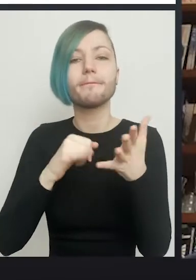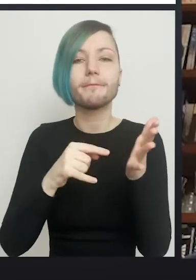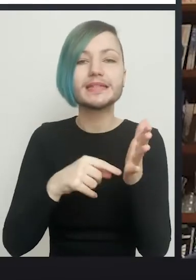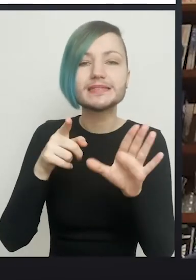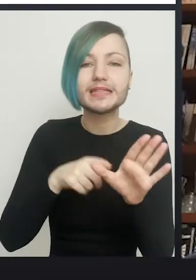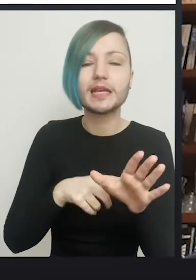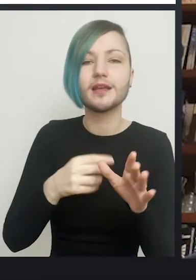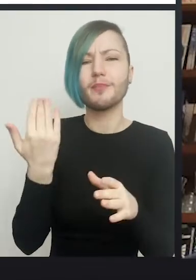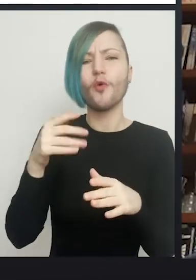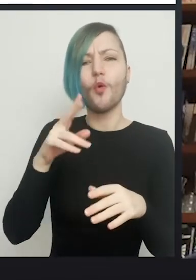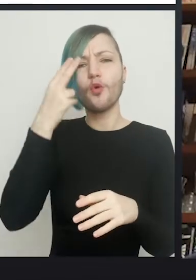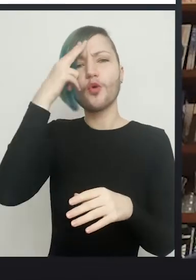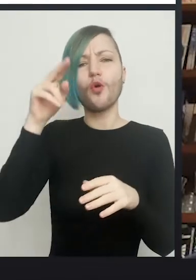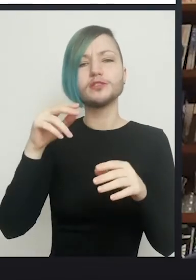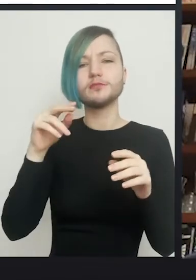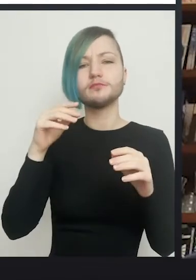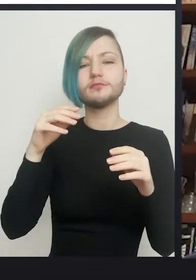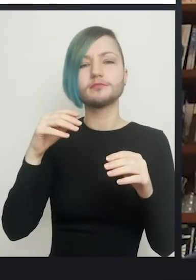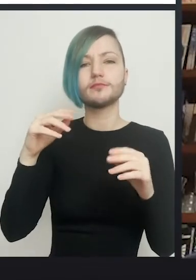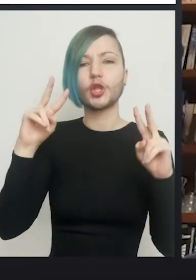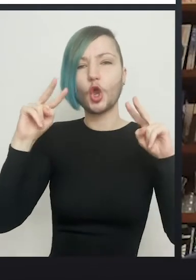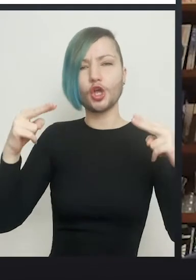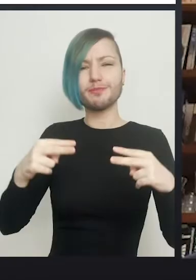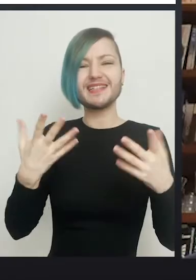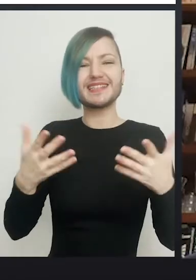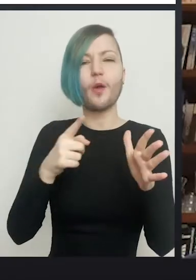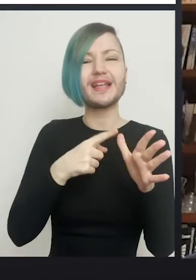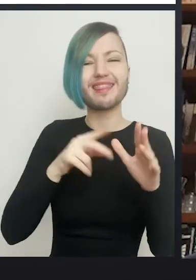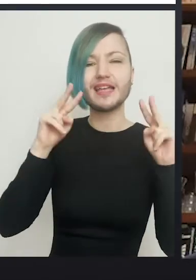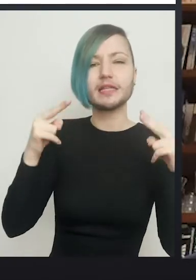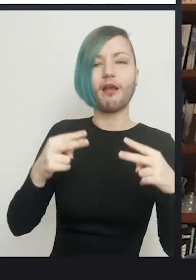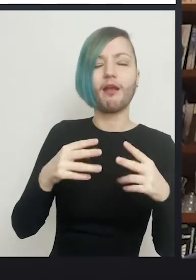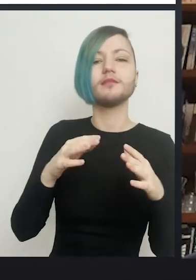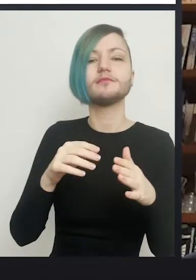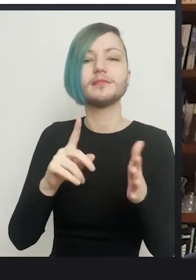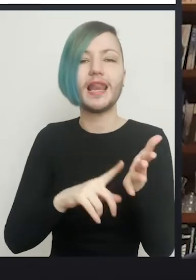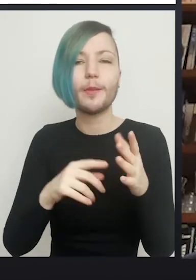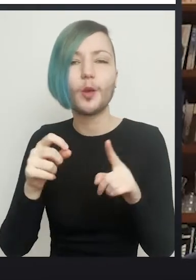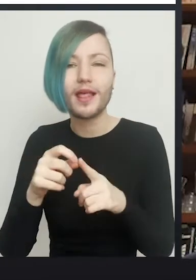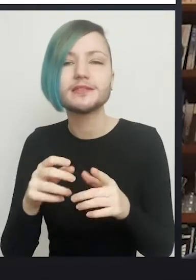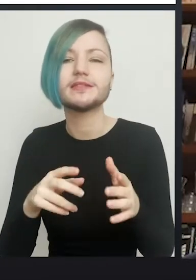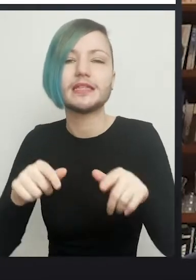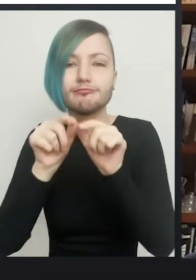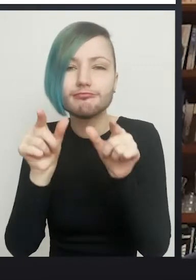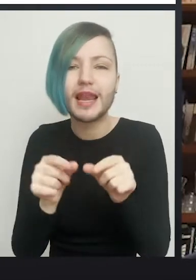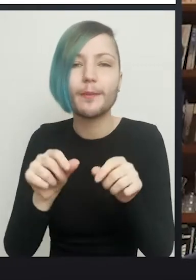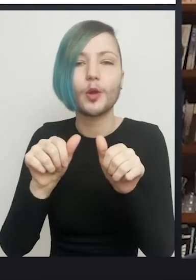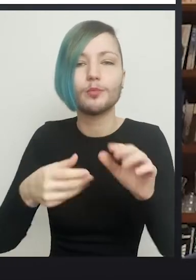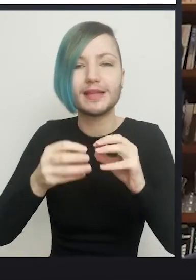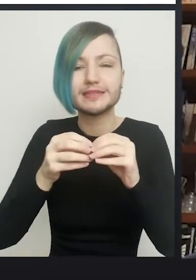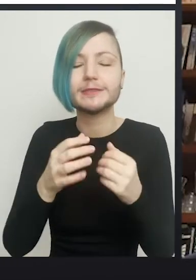was formerly called cosmetic but that's gone out of the window, for obvious reasons. It's not really a cosmetic procedure, is it? It's aesthetic labiaplasty and orchidectomy.